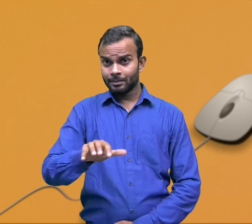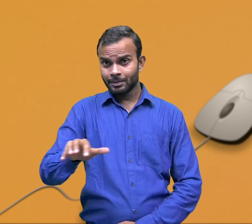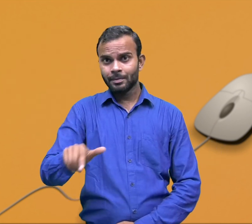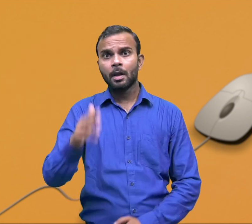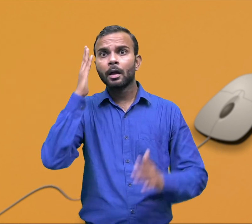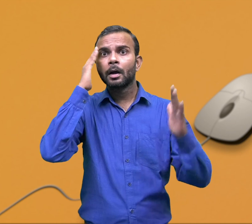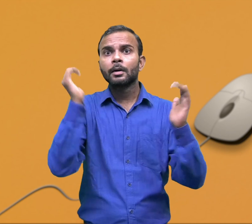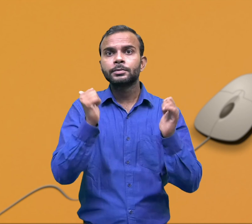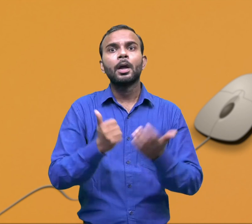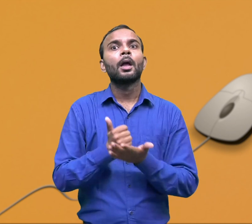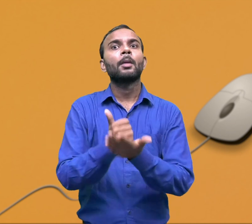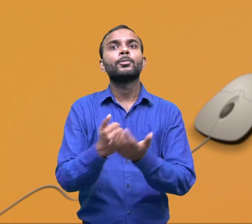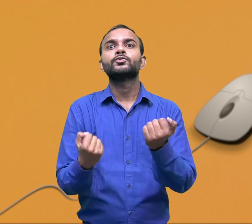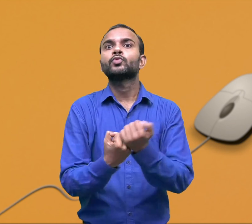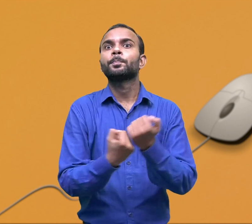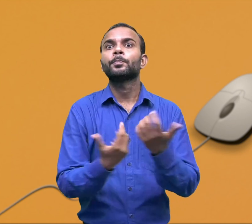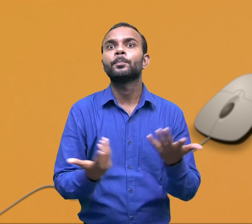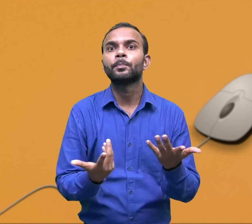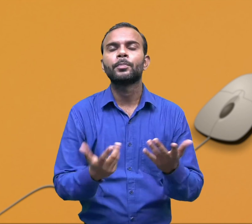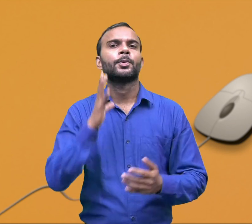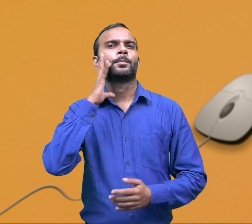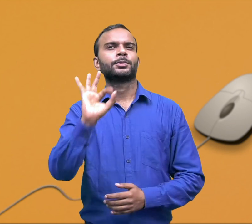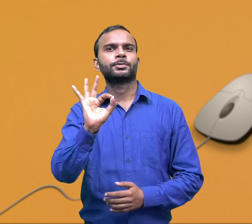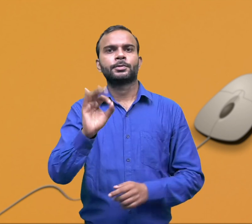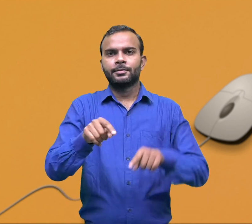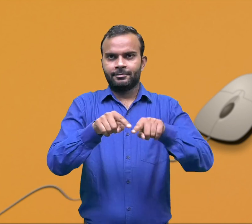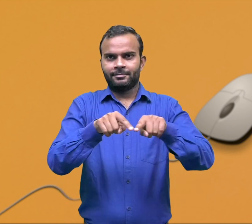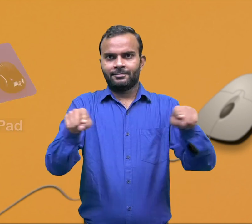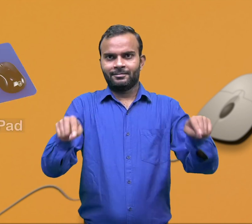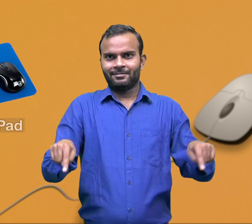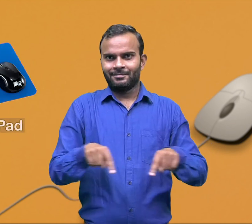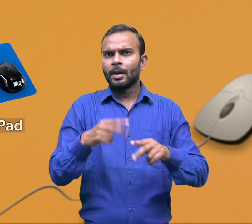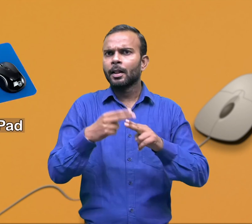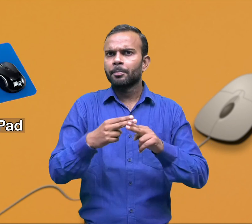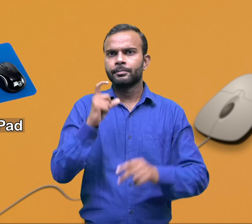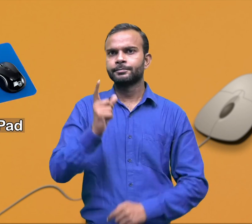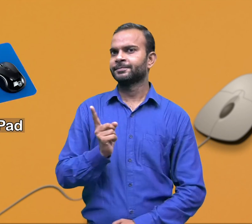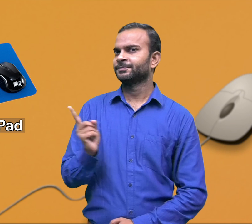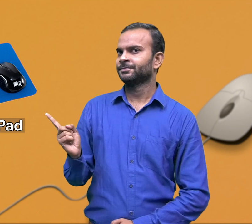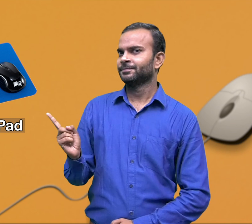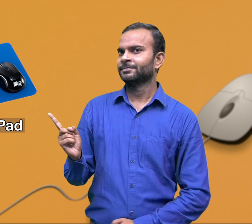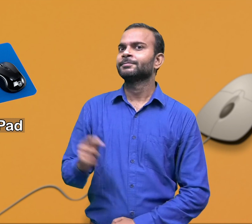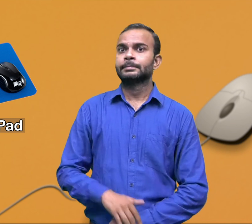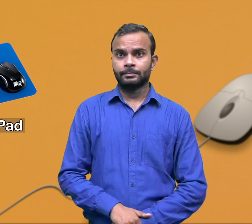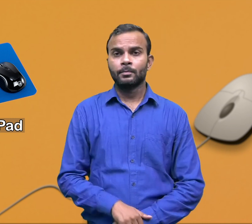Mouse pad A mouse pad is a surface for placing and moving a computer mouse.